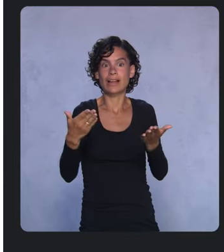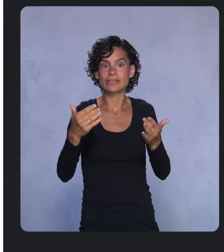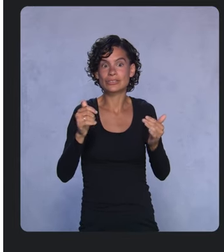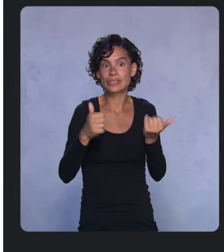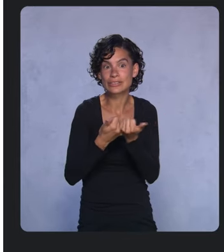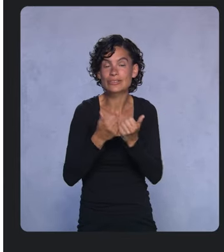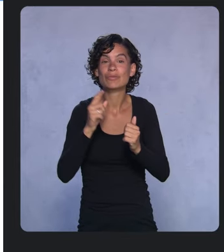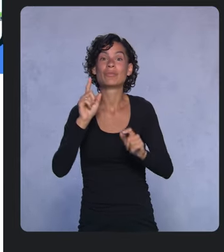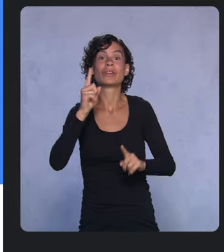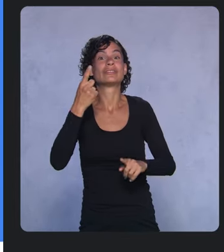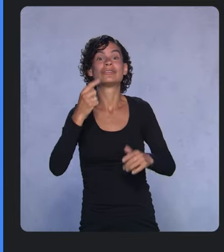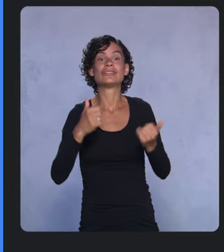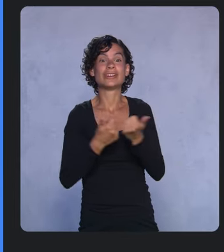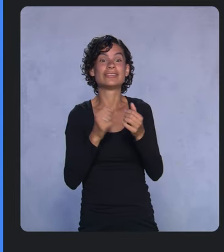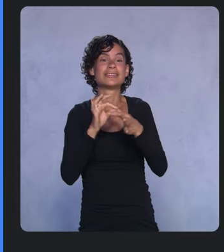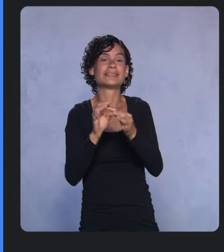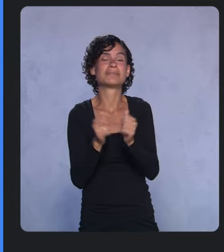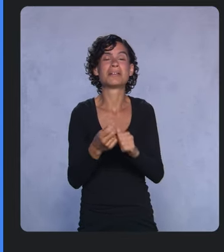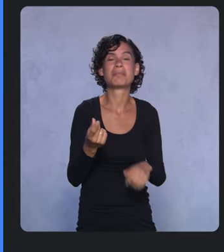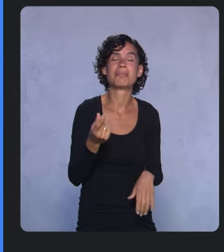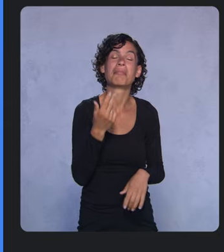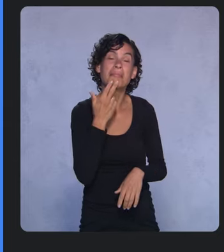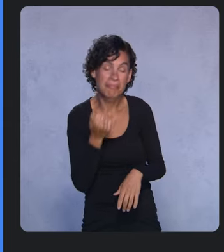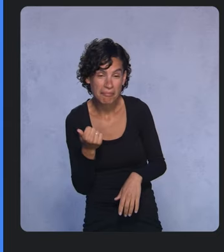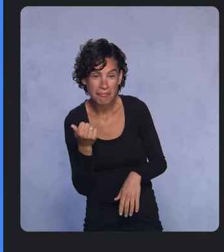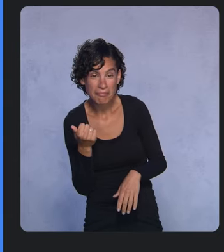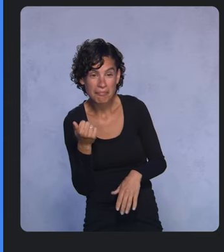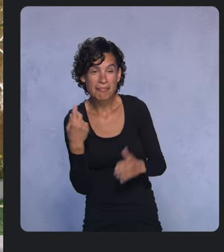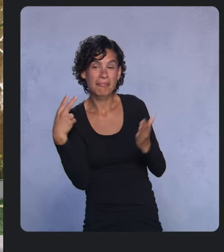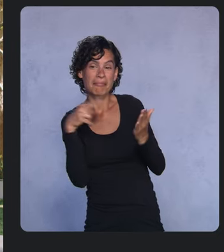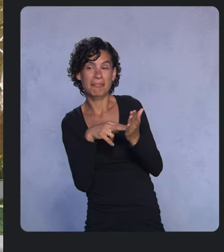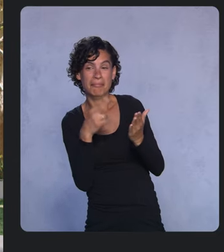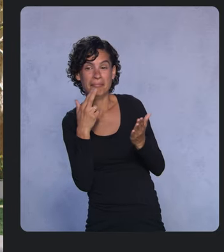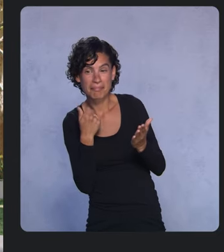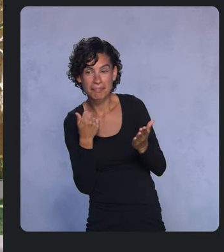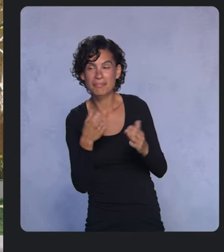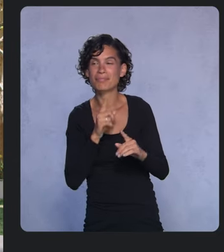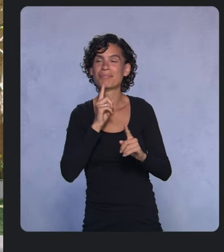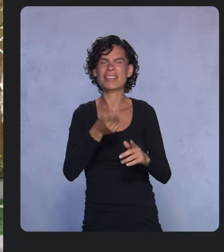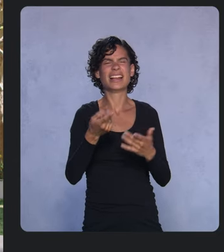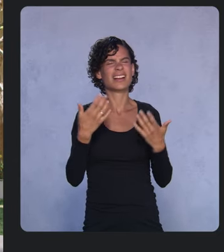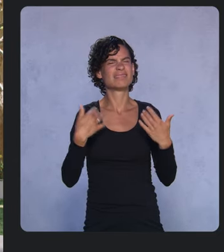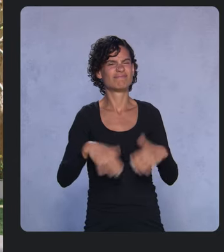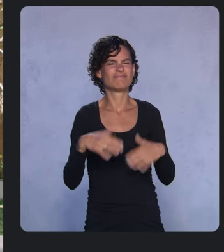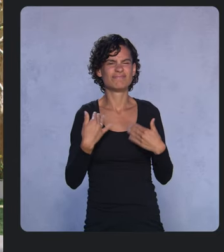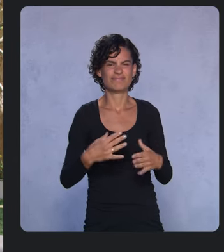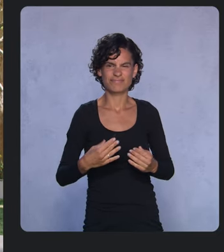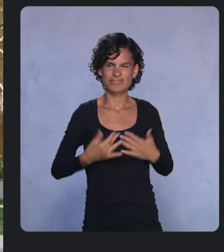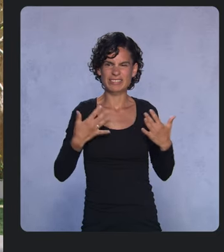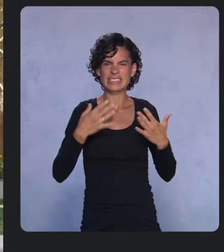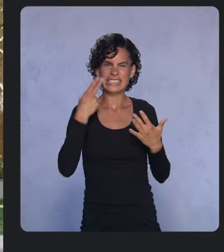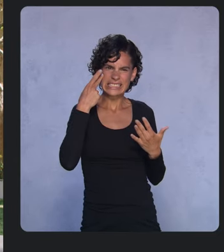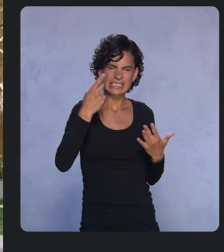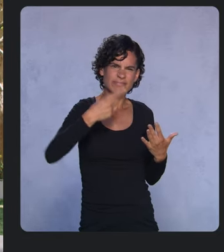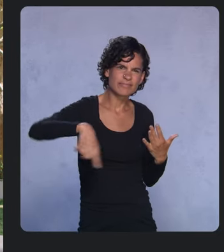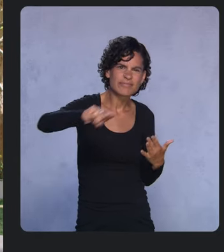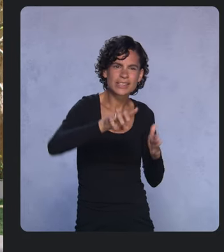which made for a ton of really cute moments in our team chat. It’s inspiring to see the number of developers already working